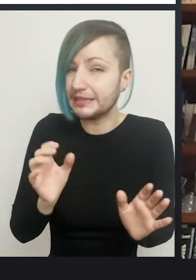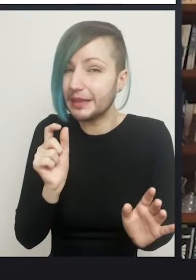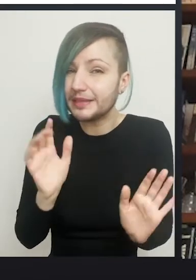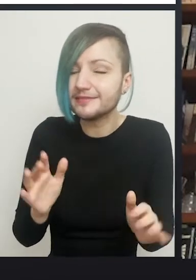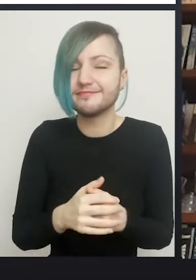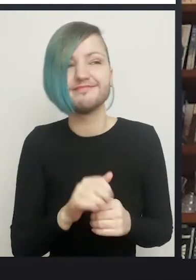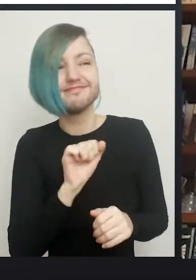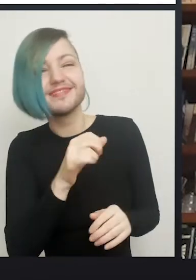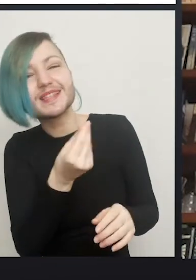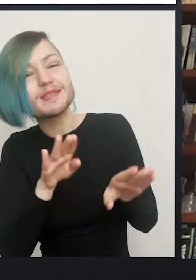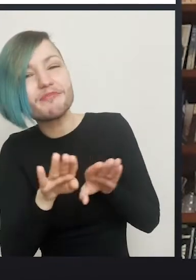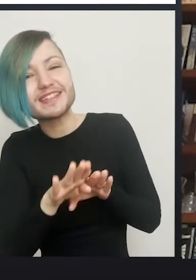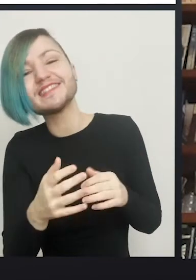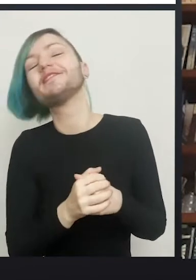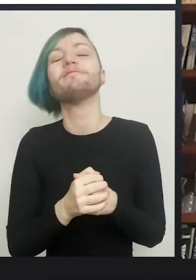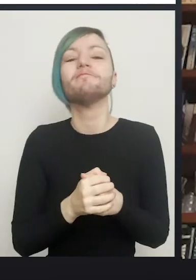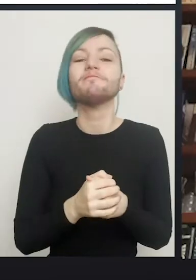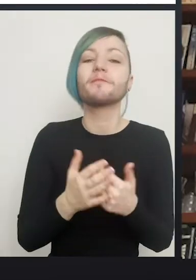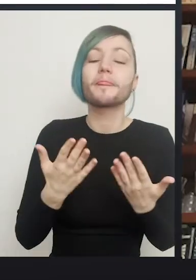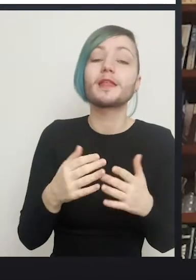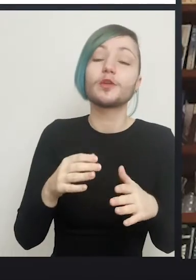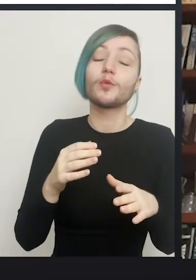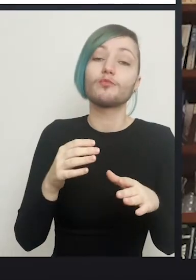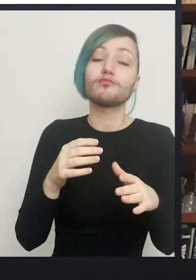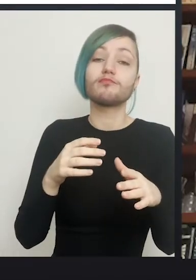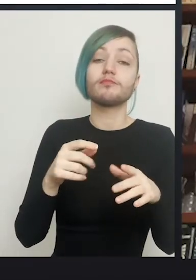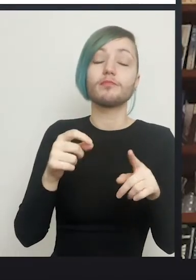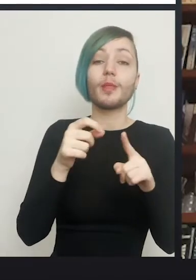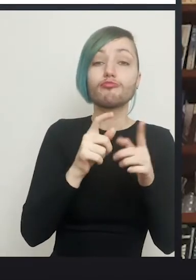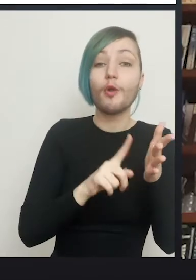When you do repair the prolapses, it's not painful anymore.